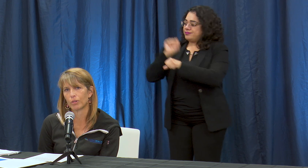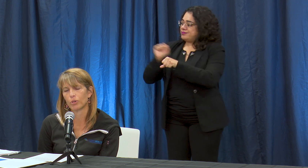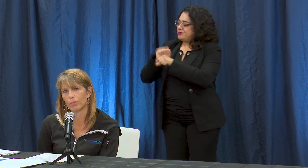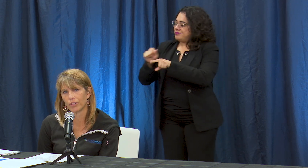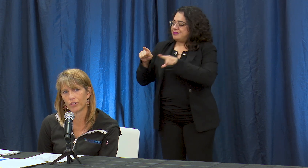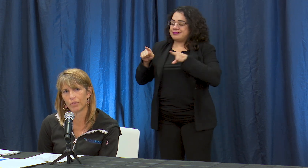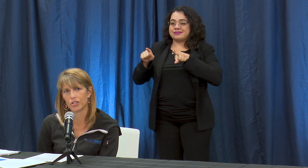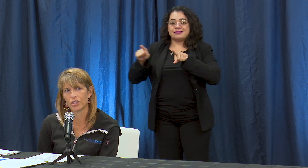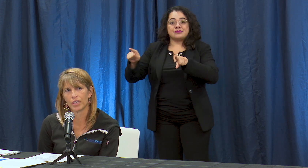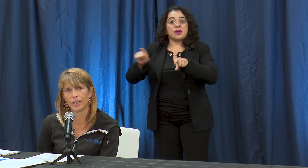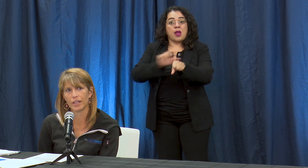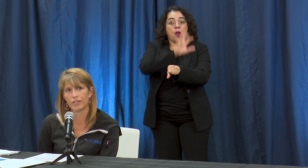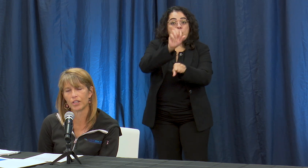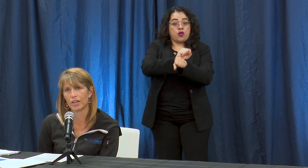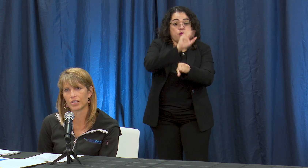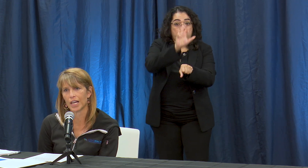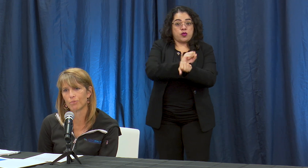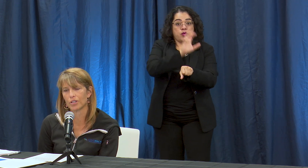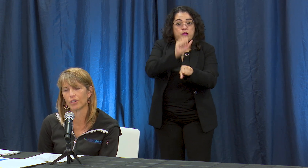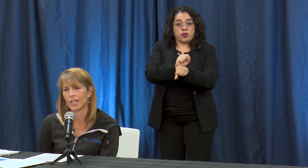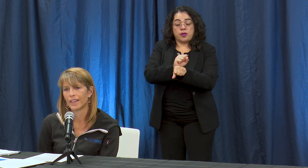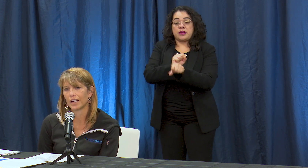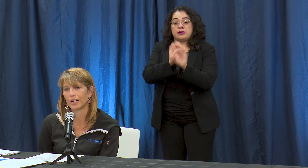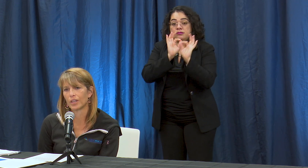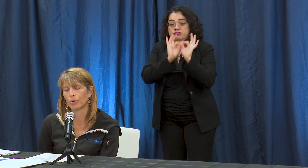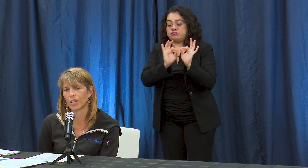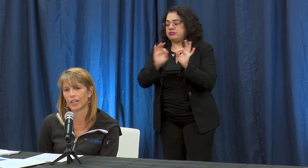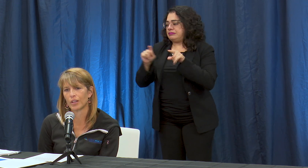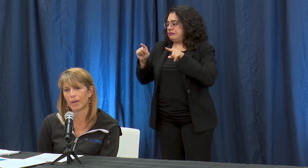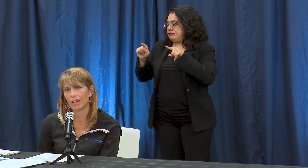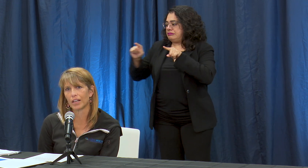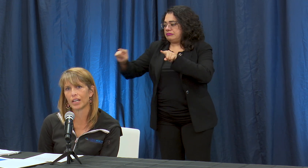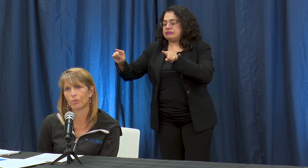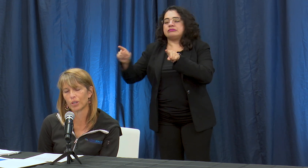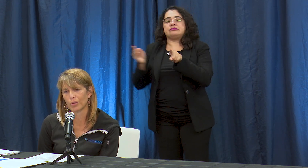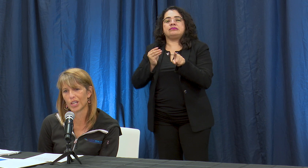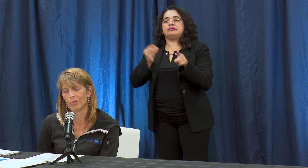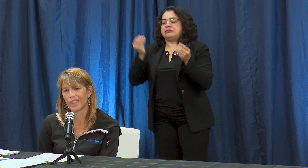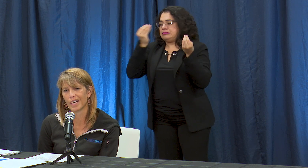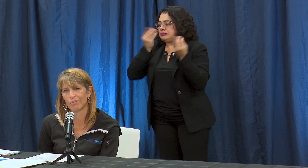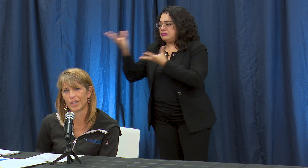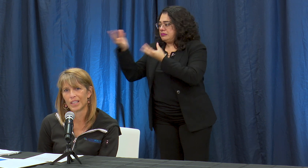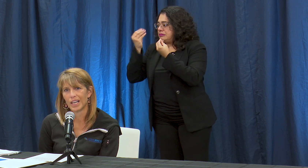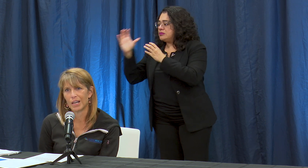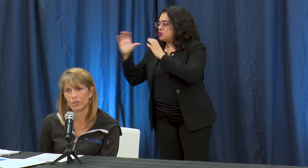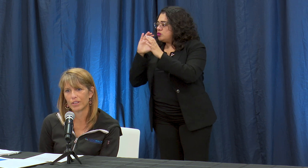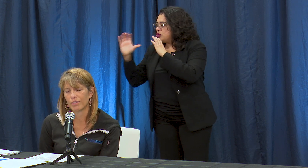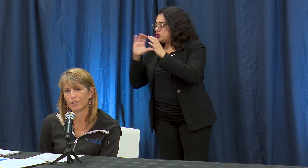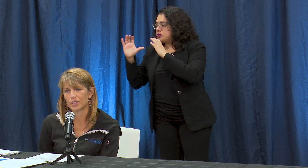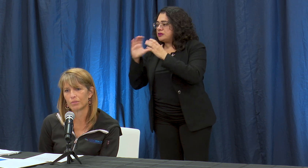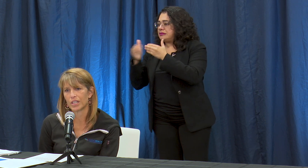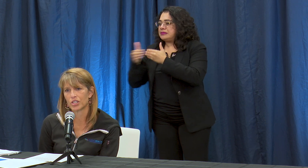of appointments to make sure that the turnaround time so they're working on the backlog, we're working with them moving forward to make sure